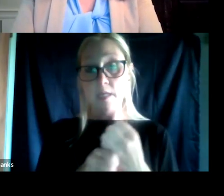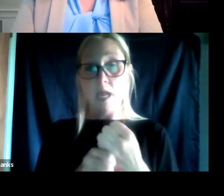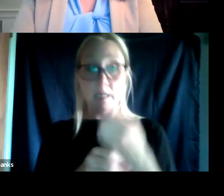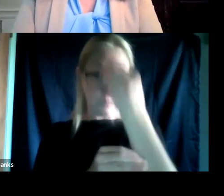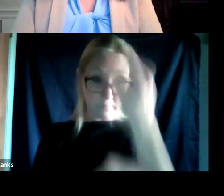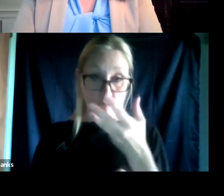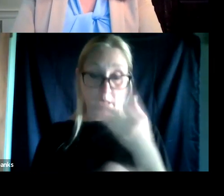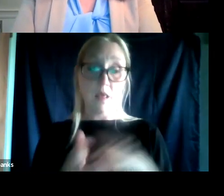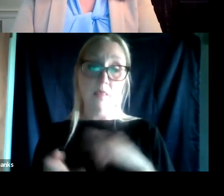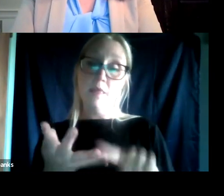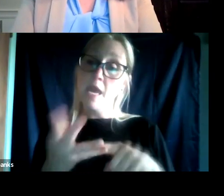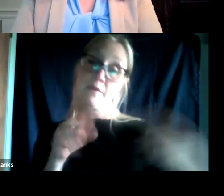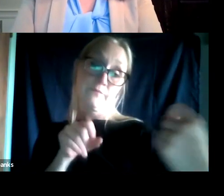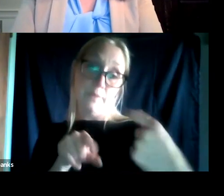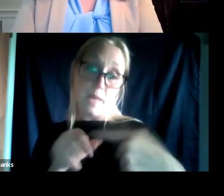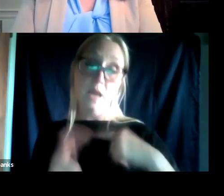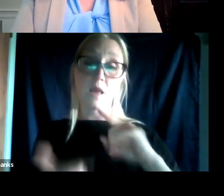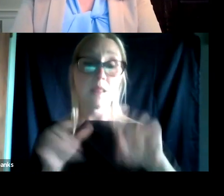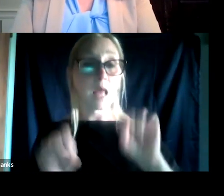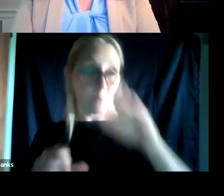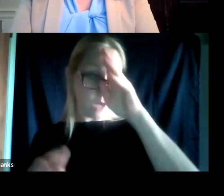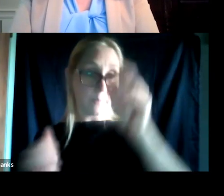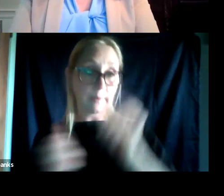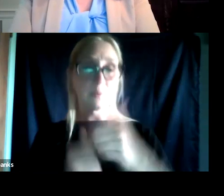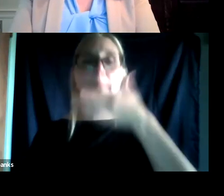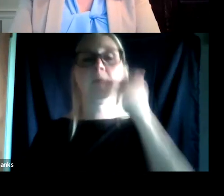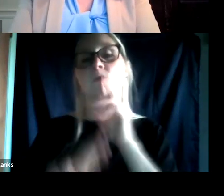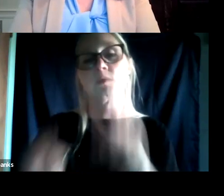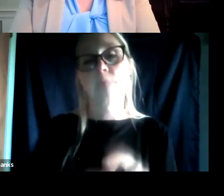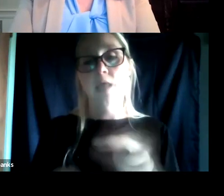so that the court team can come up with a sense of what's the best response in any given indication.